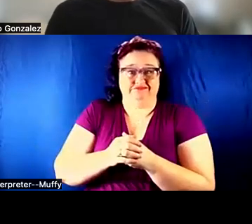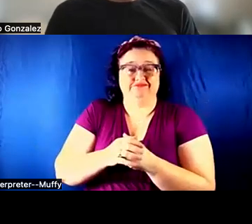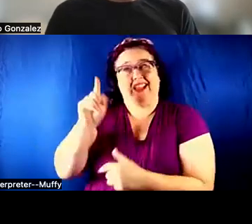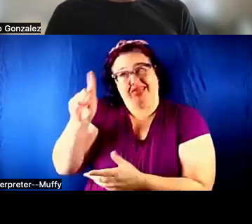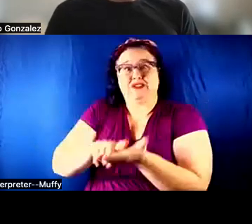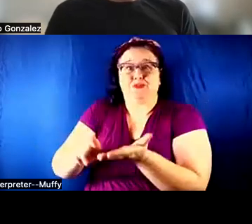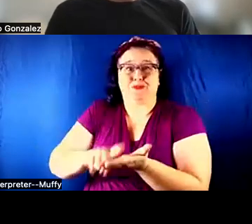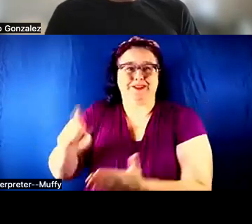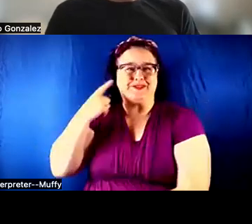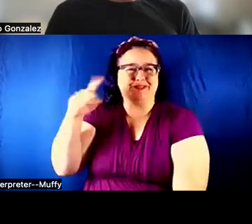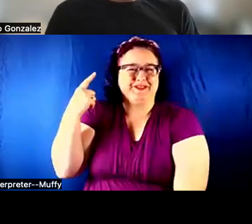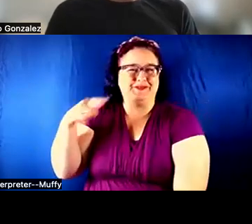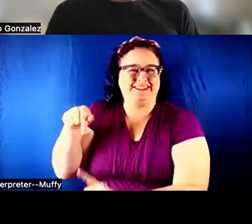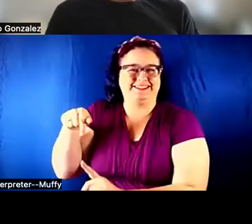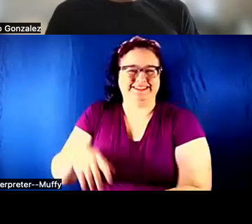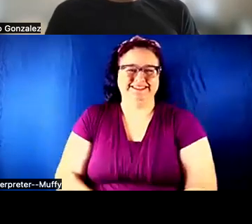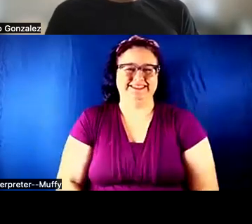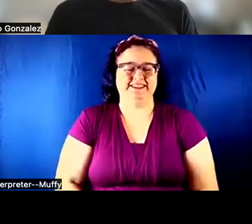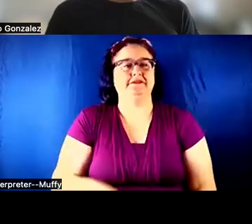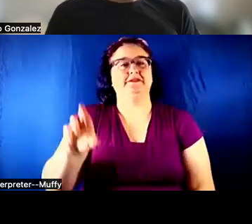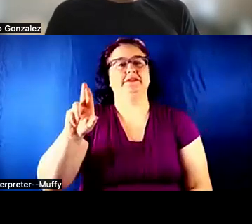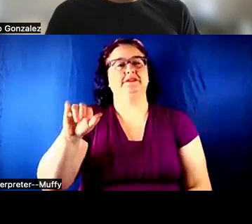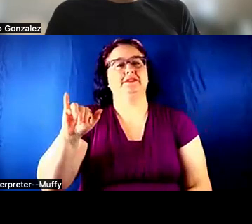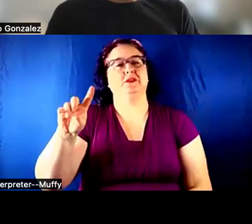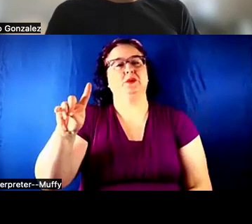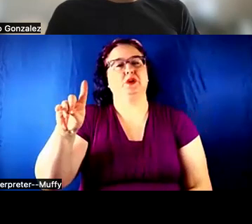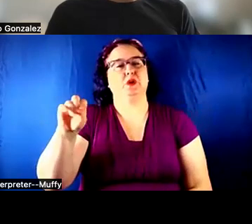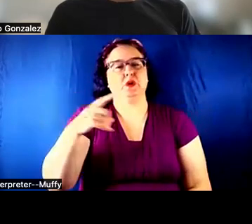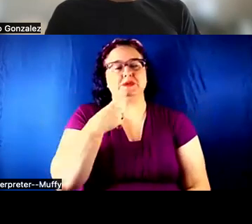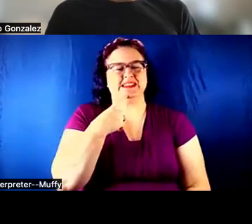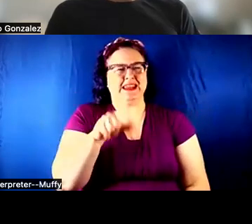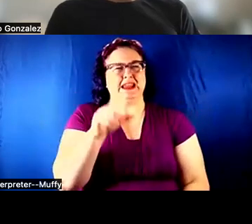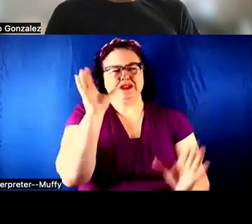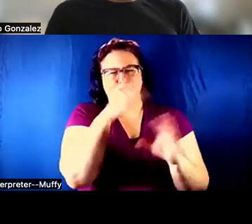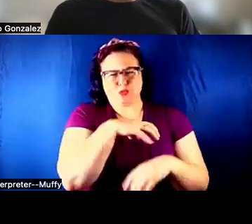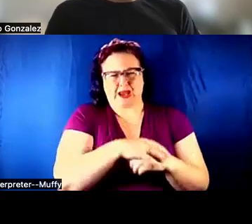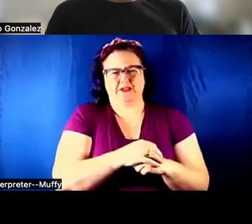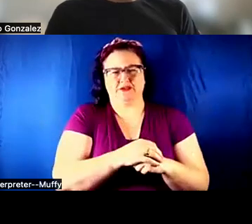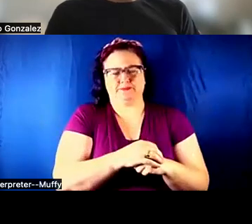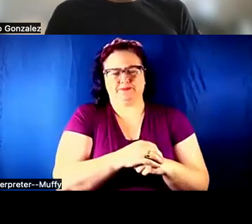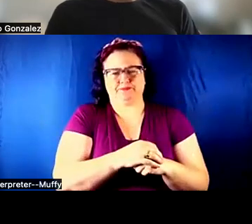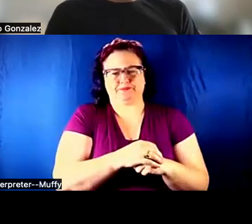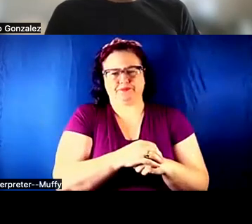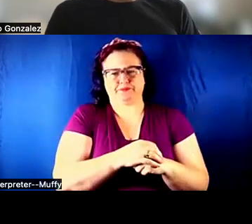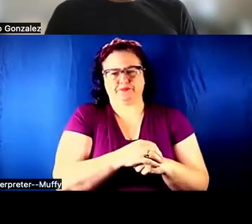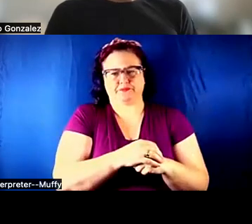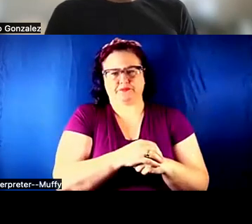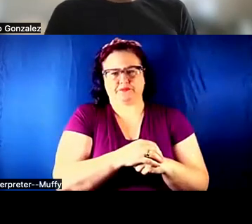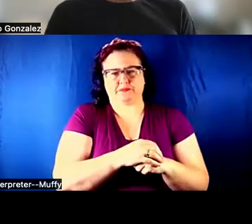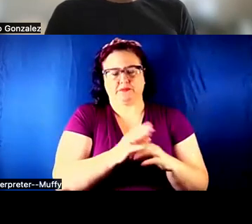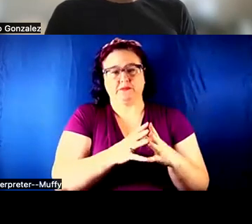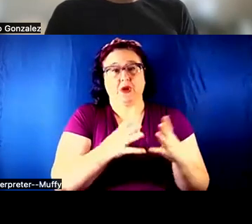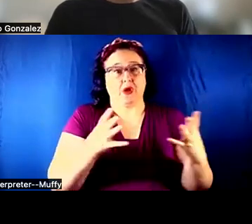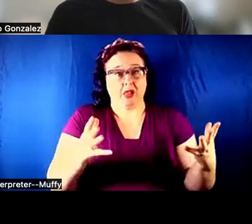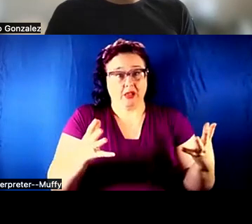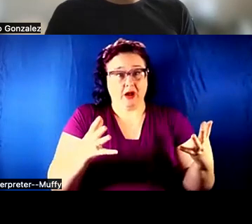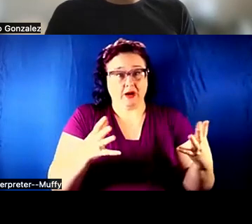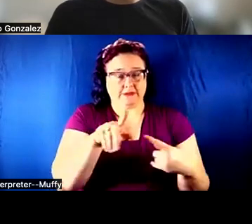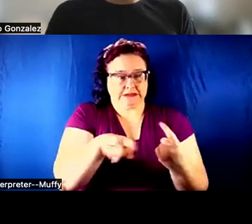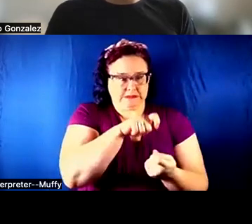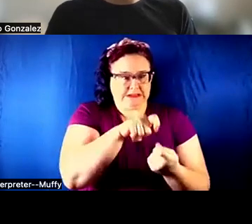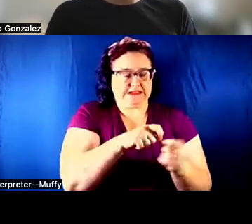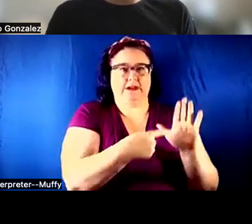IT IS REALLY STRANGE BECAUSE THERE ARE A LOT OF SPECIFIC EXAMPLES ON HOW TO